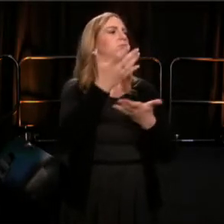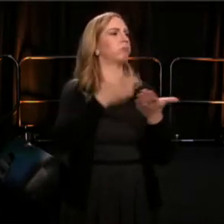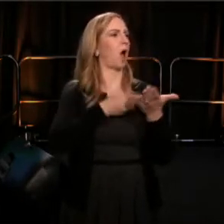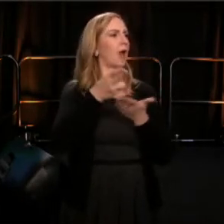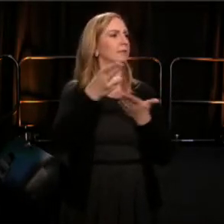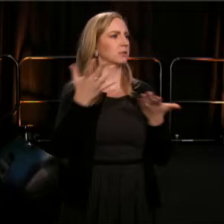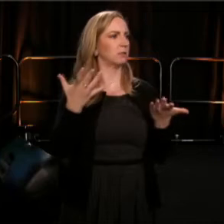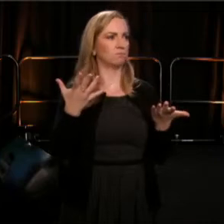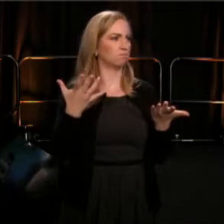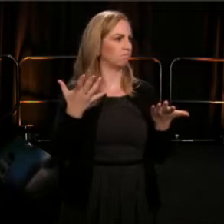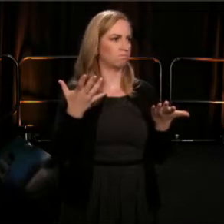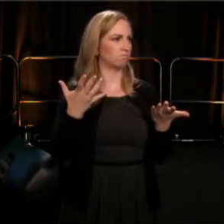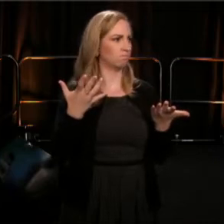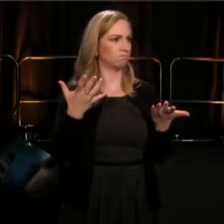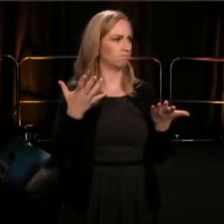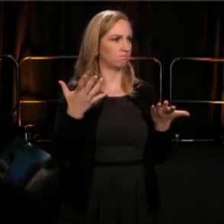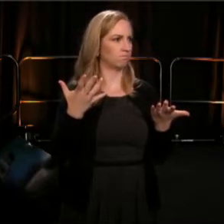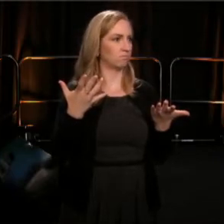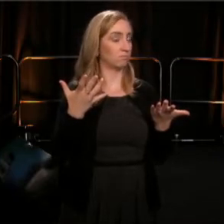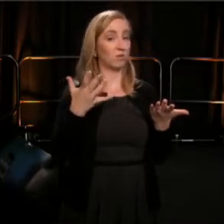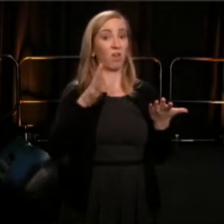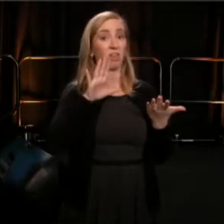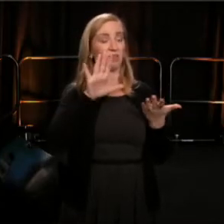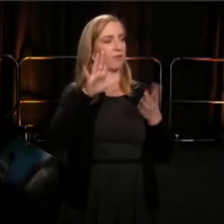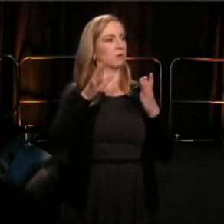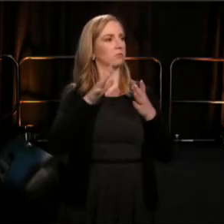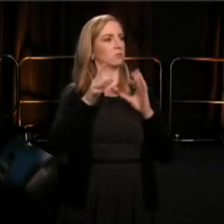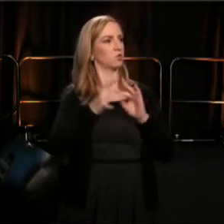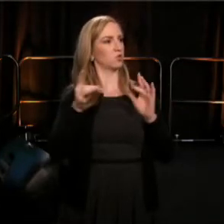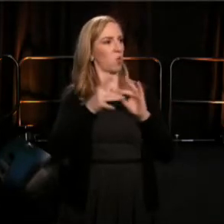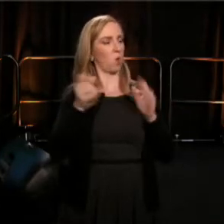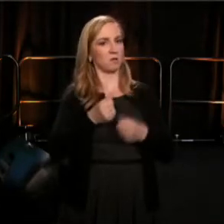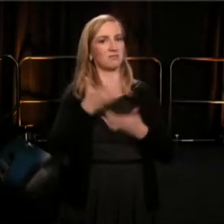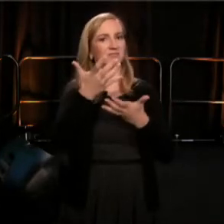Do those stories reach the communities who need them for their survival?